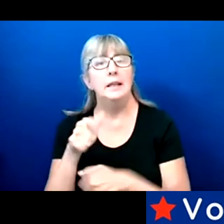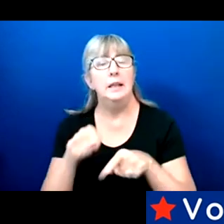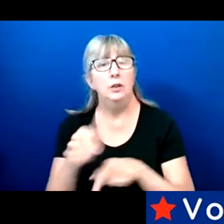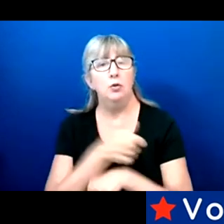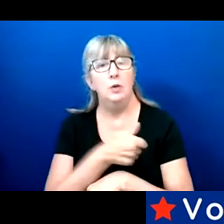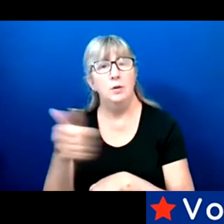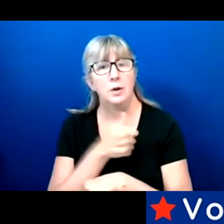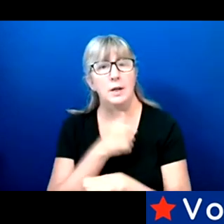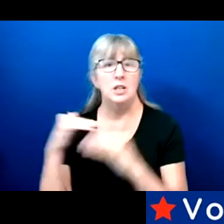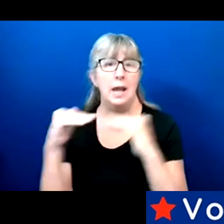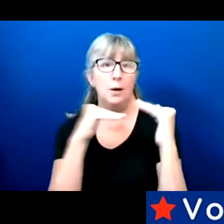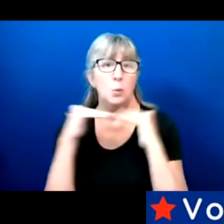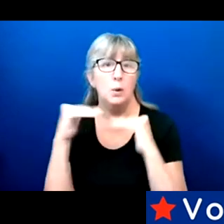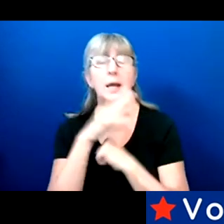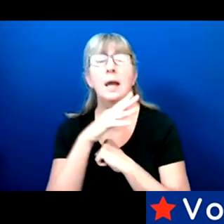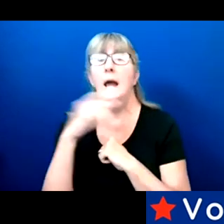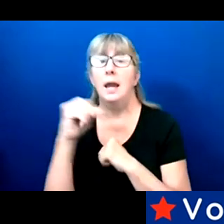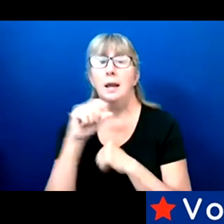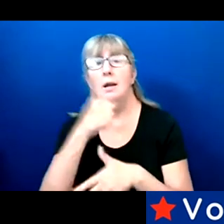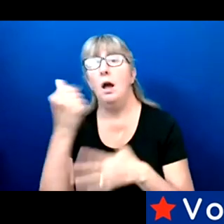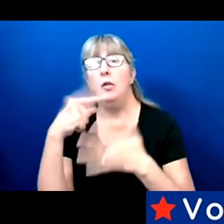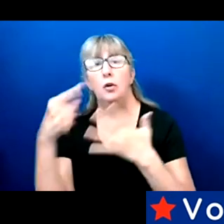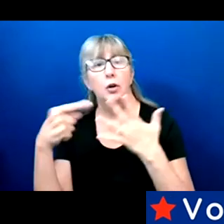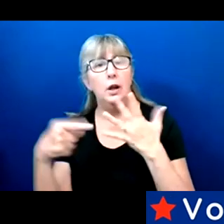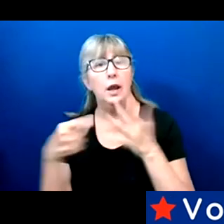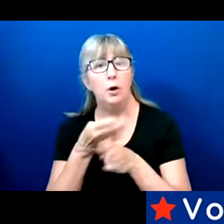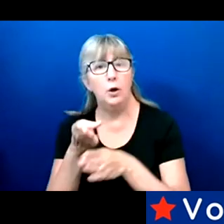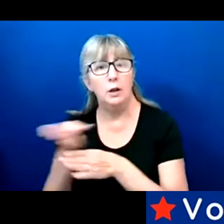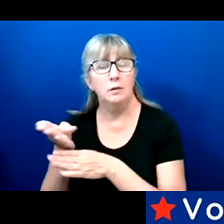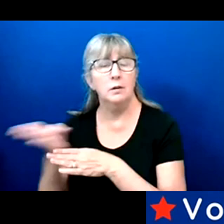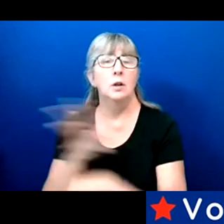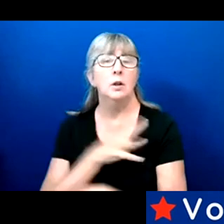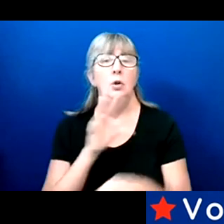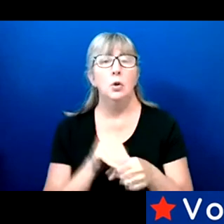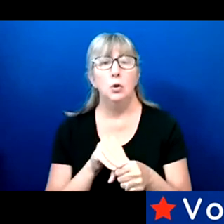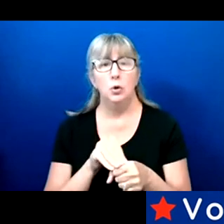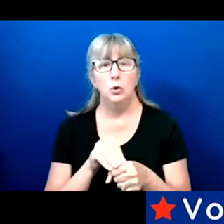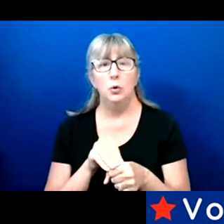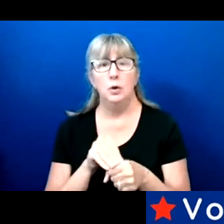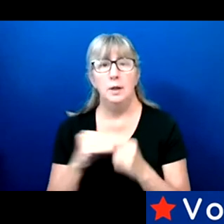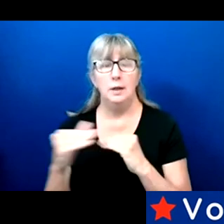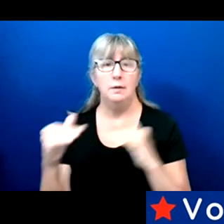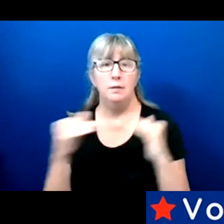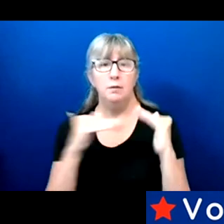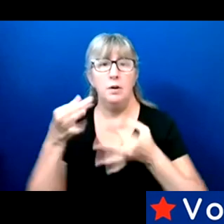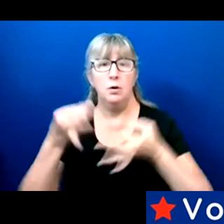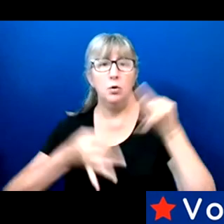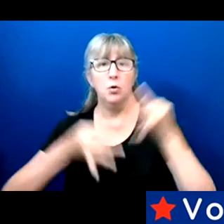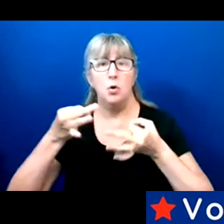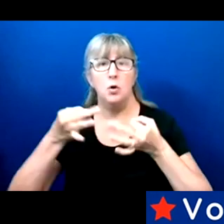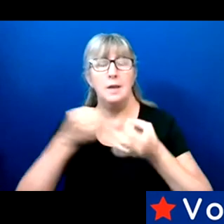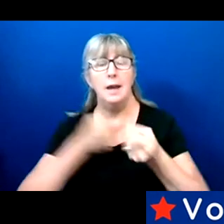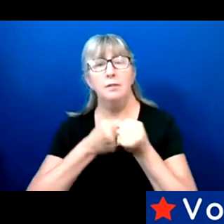But also in other areas, including fair courts advocacy and judicial nominations and voting